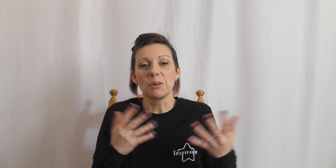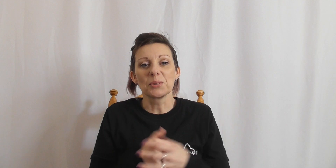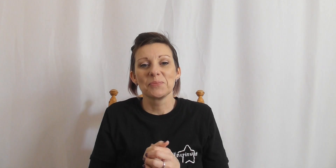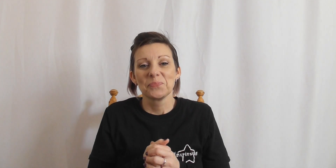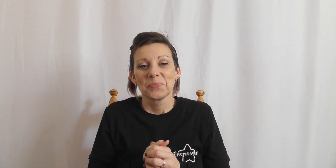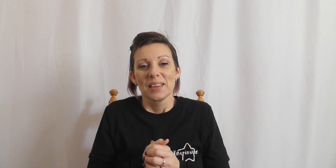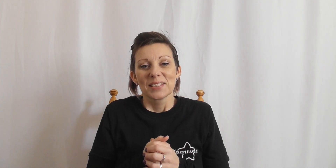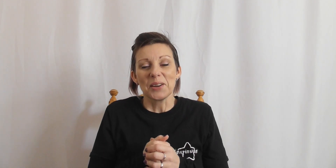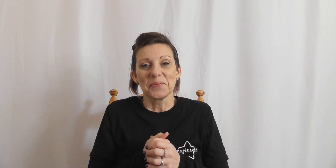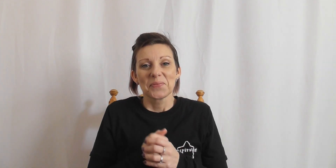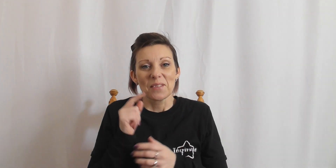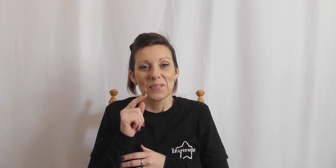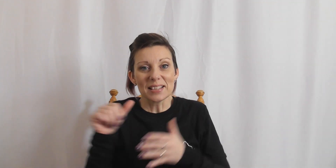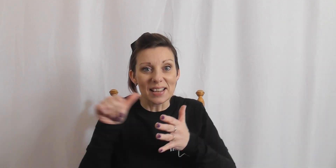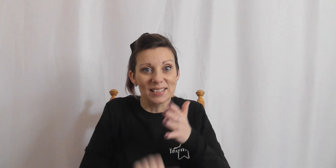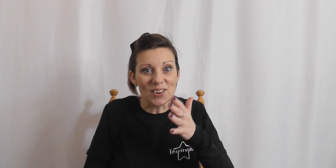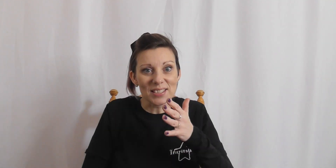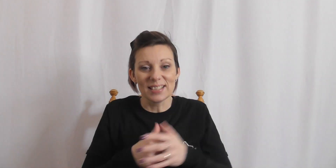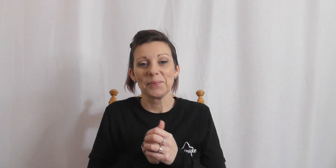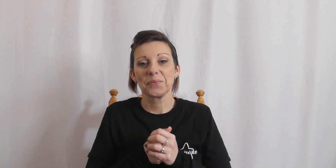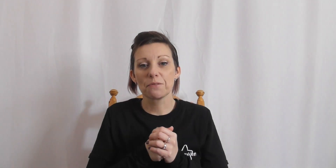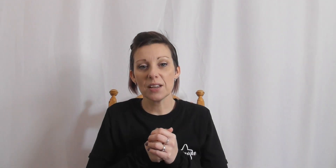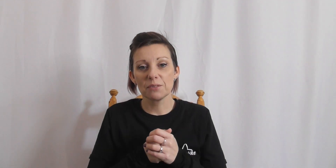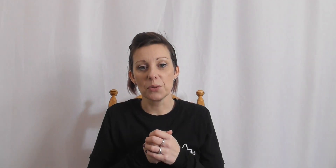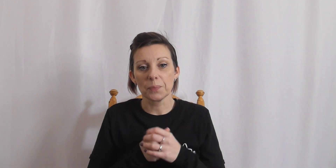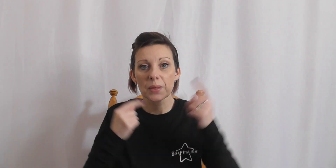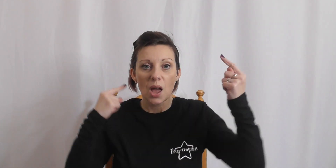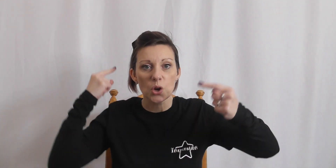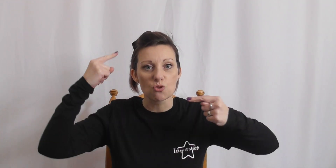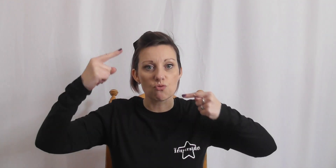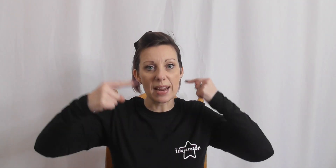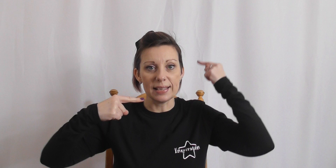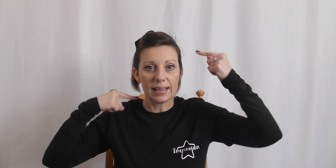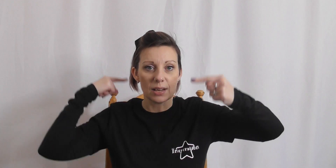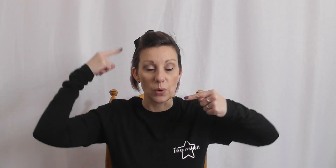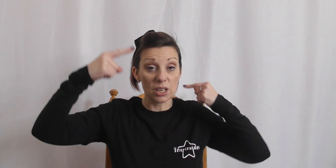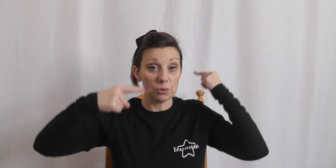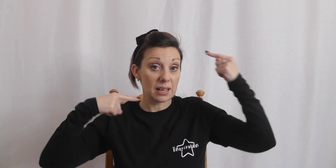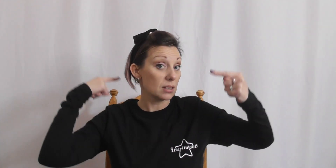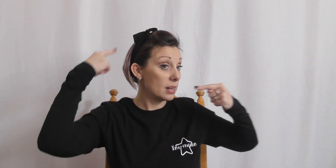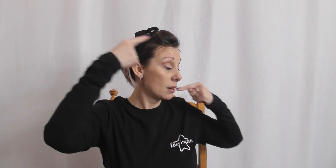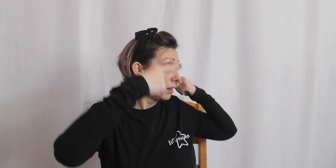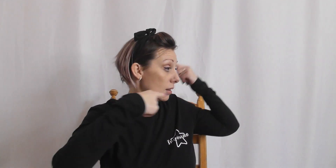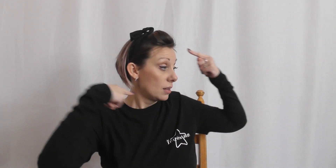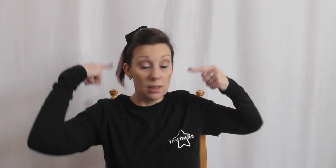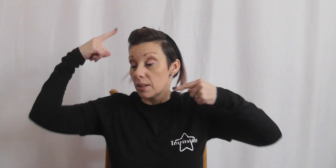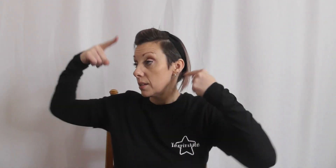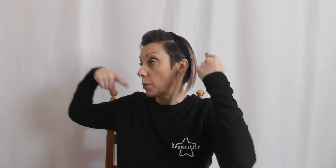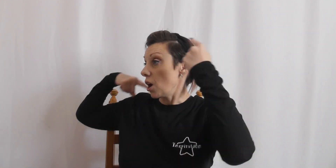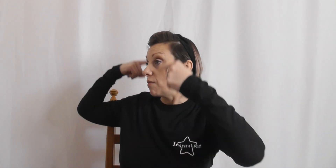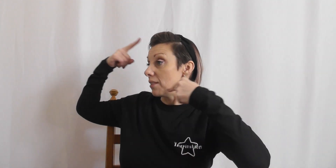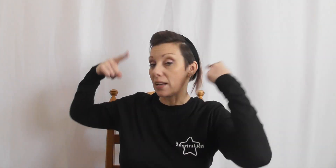lots. So let's get started, first of all, crazy we're going to use that sign. So we're going around that